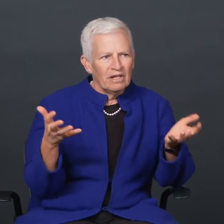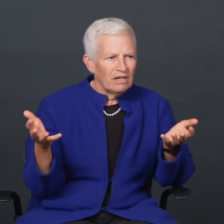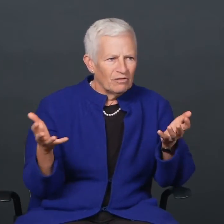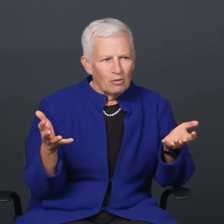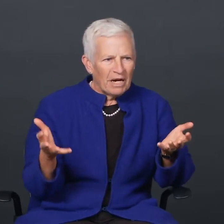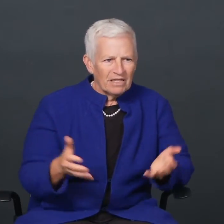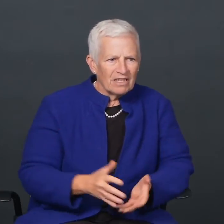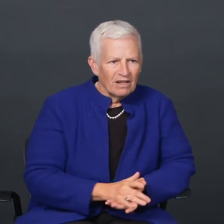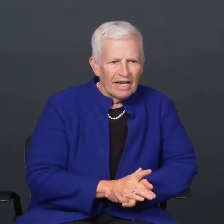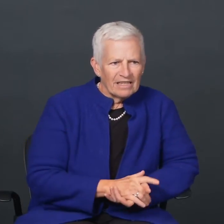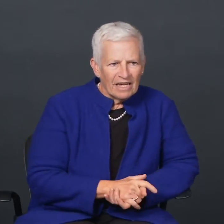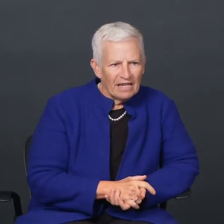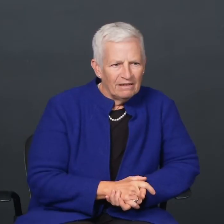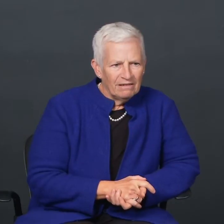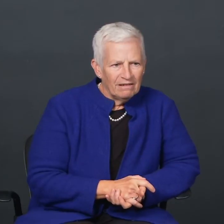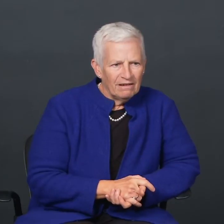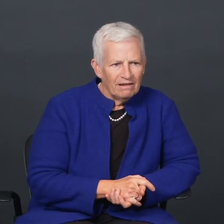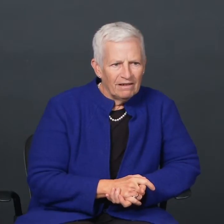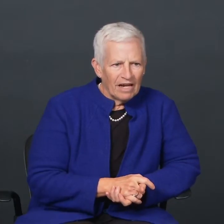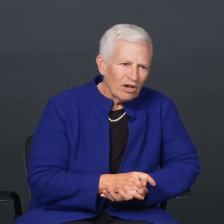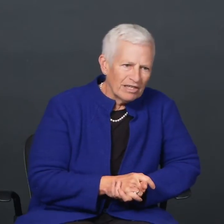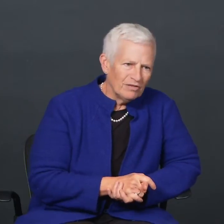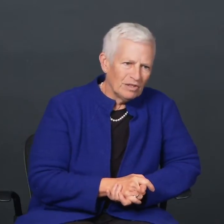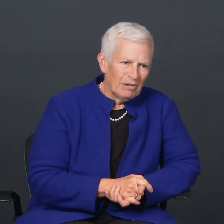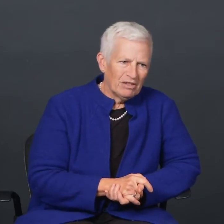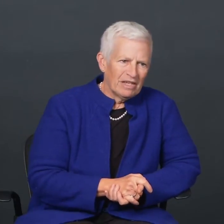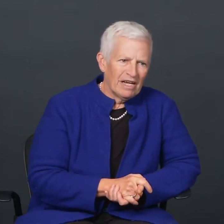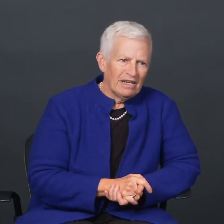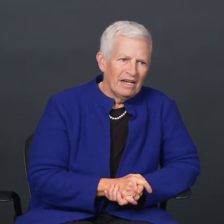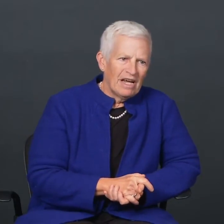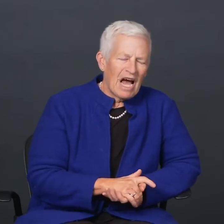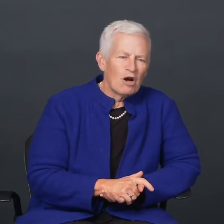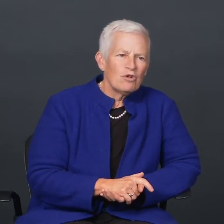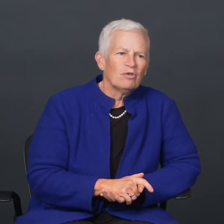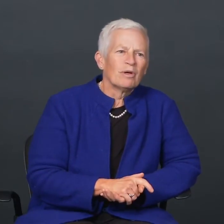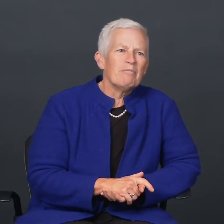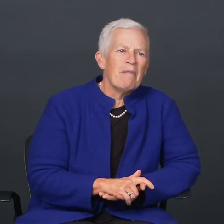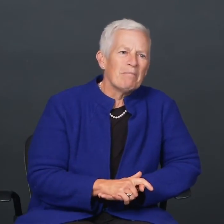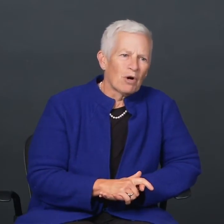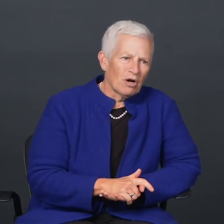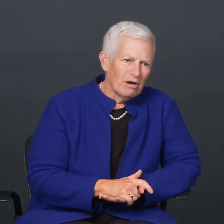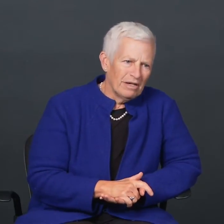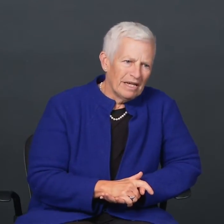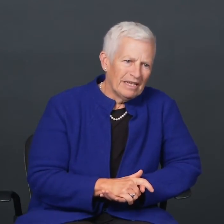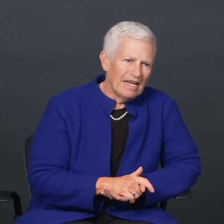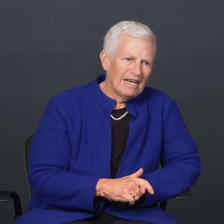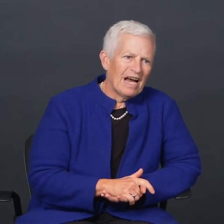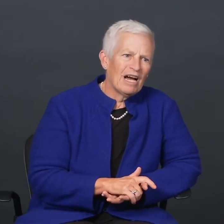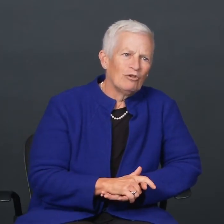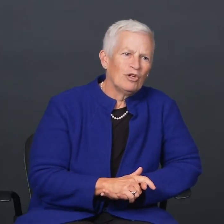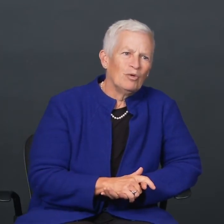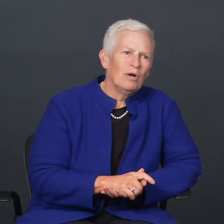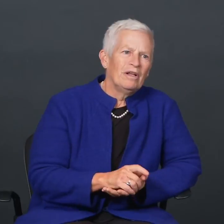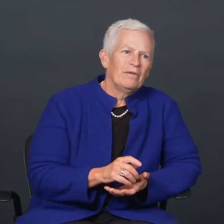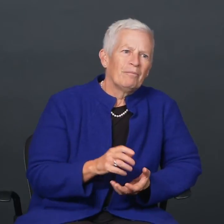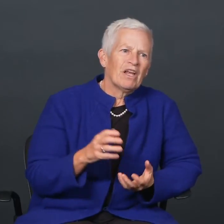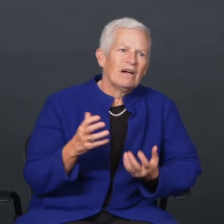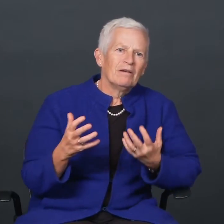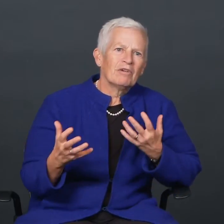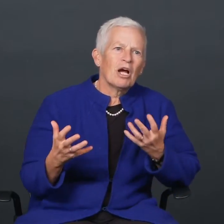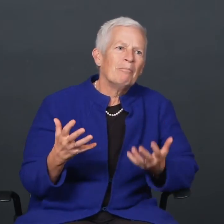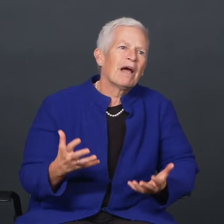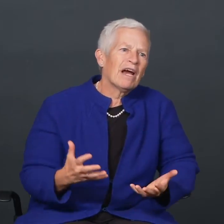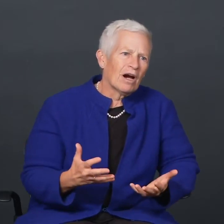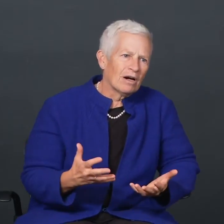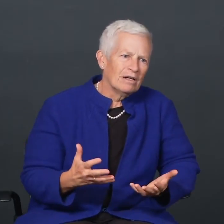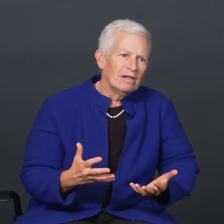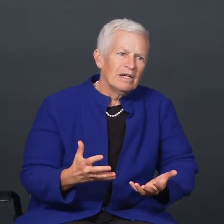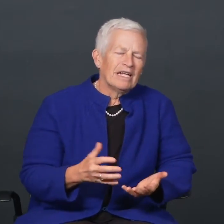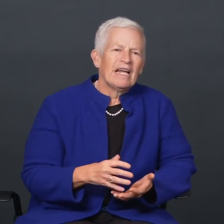If nobody is collecting narratives about that, how do you remember, and then how you compare,